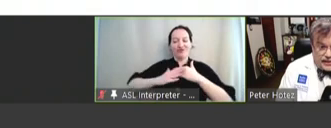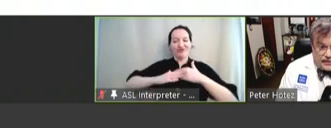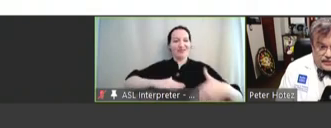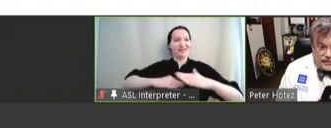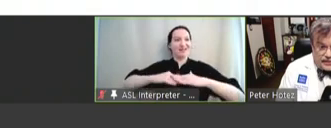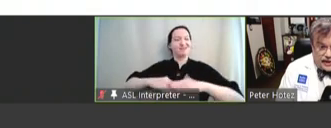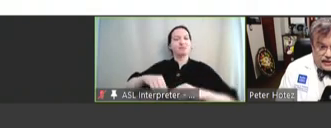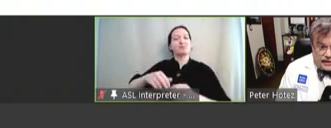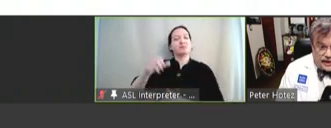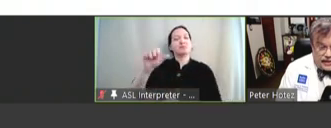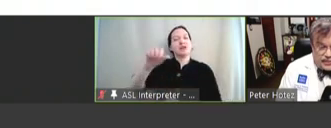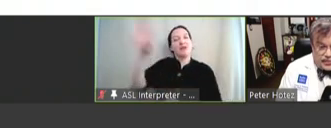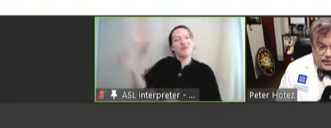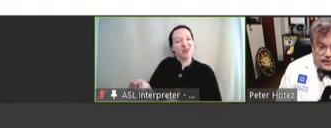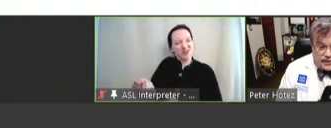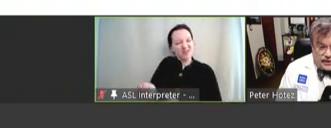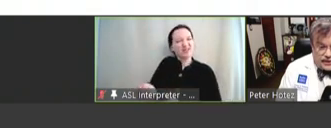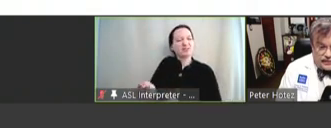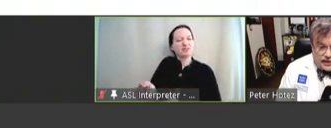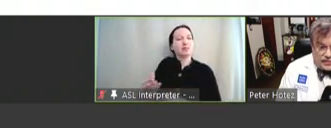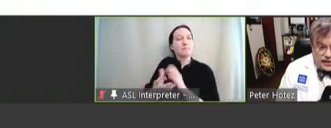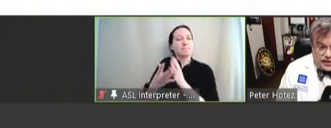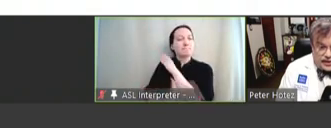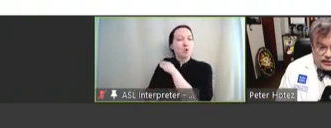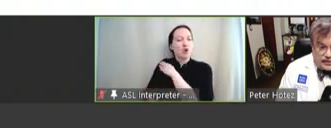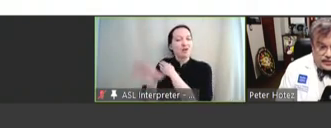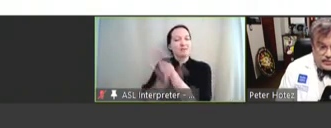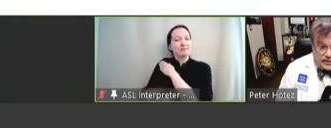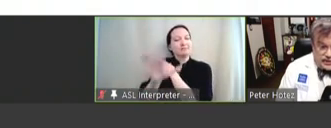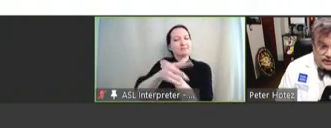Africa and the poorest areas of Latin America, including Brazil,